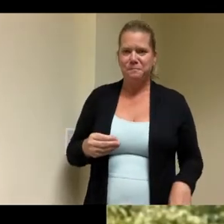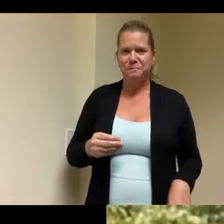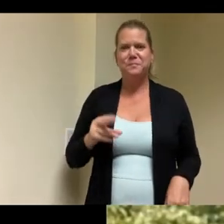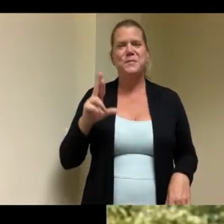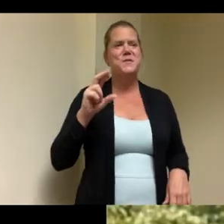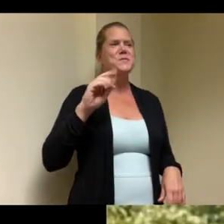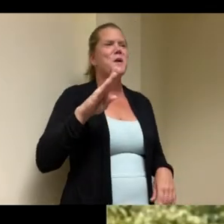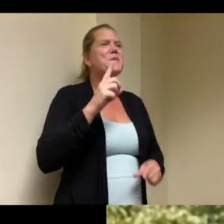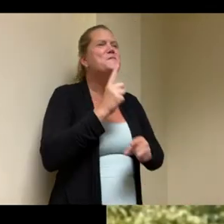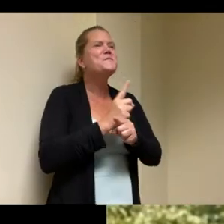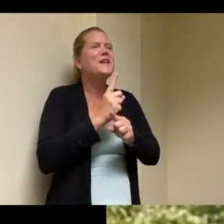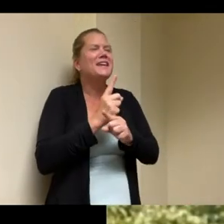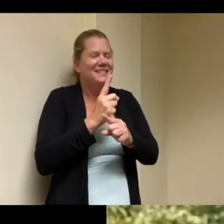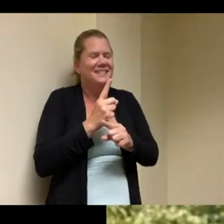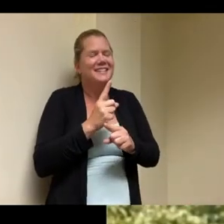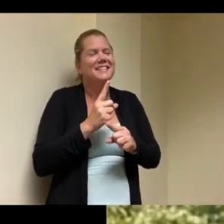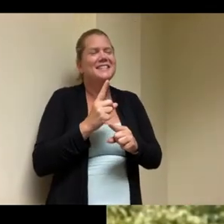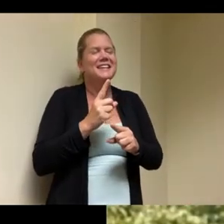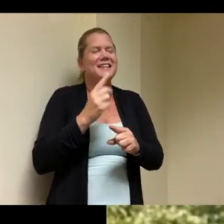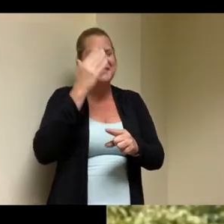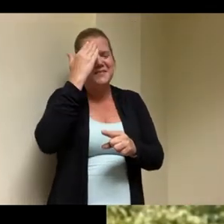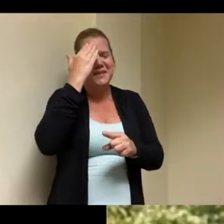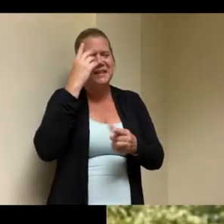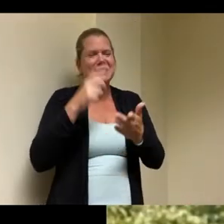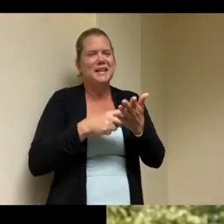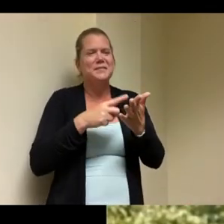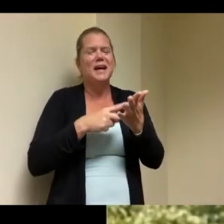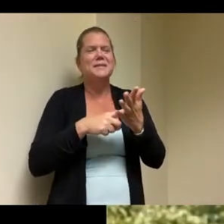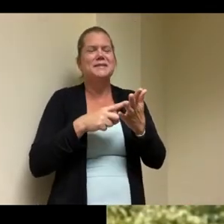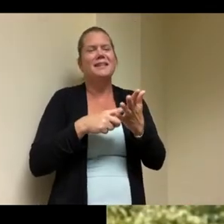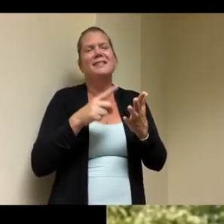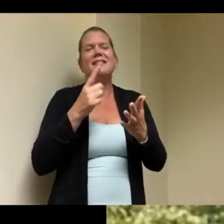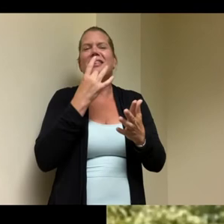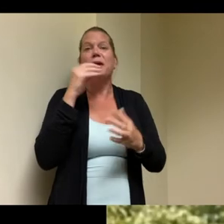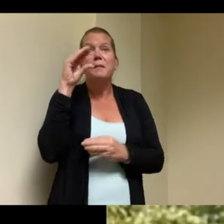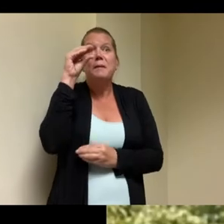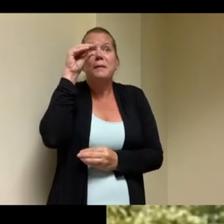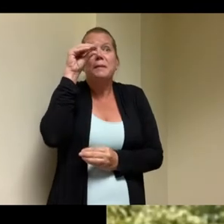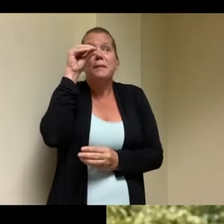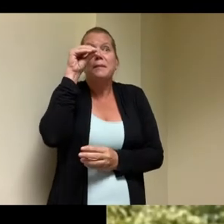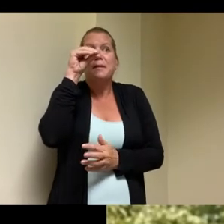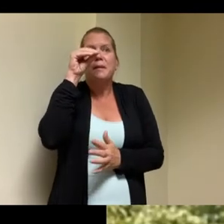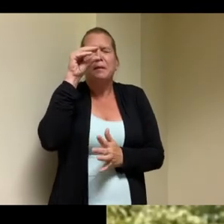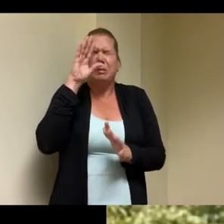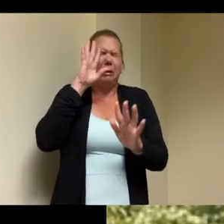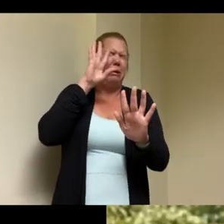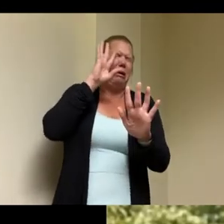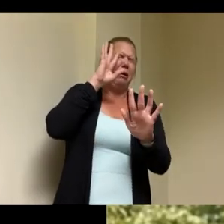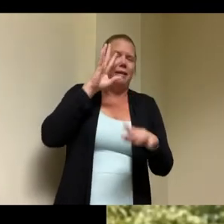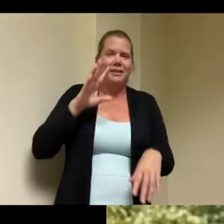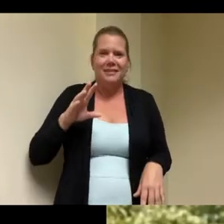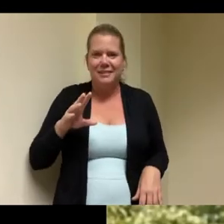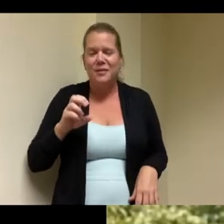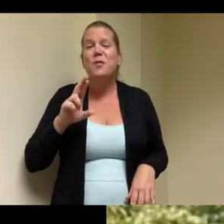you know so these are the little things that we learned along the way but yes there will be a an open house um uh we you know we've reached